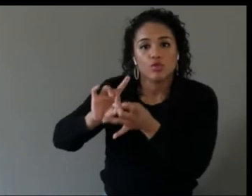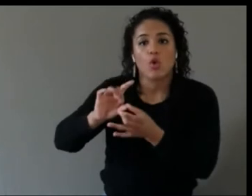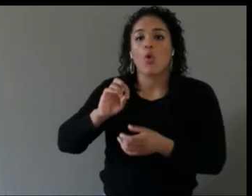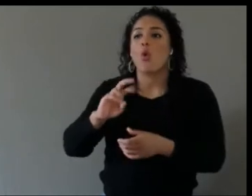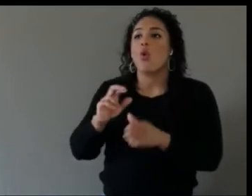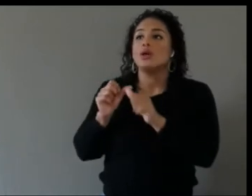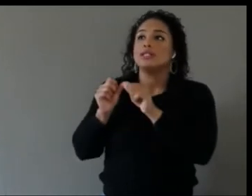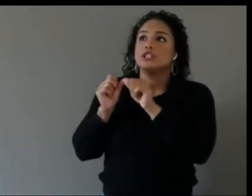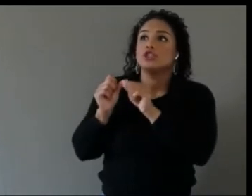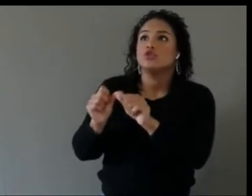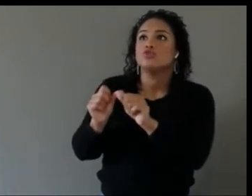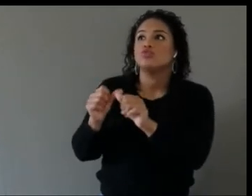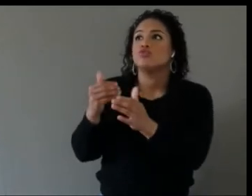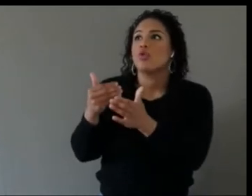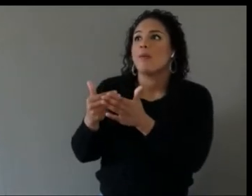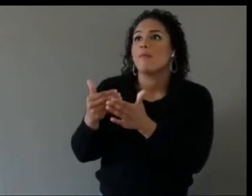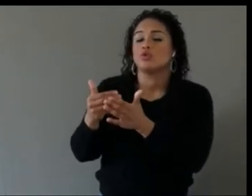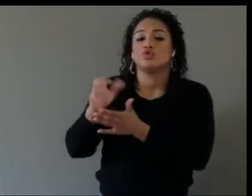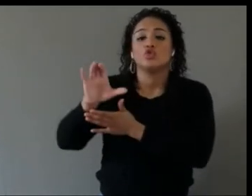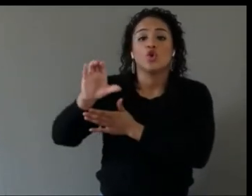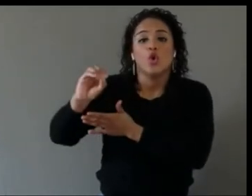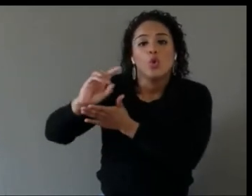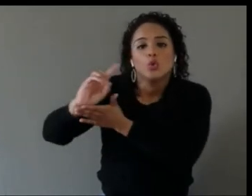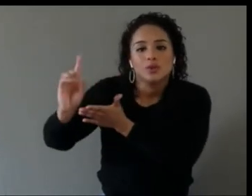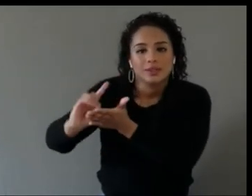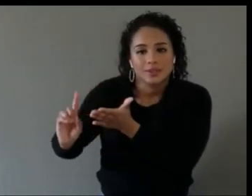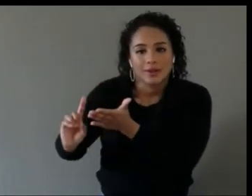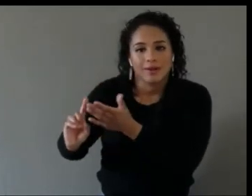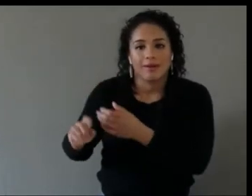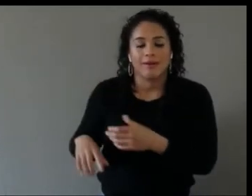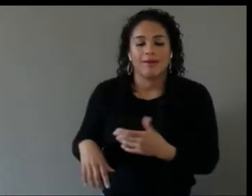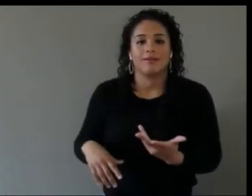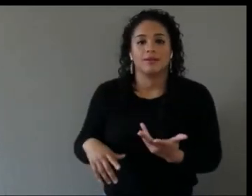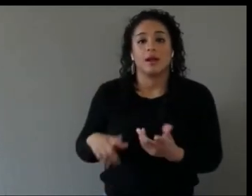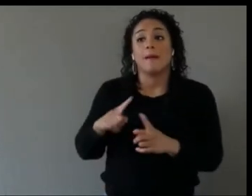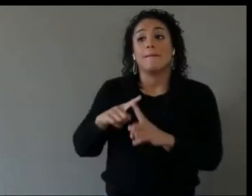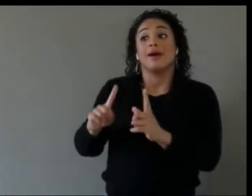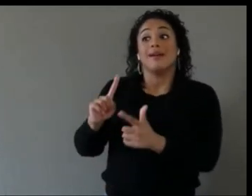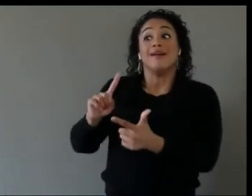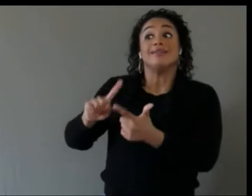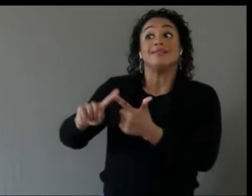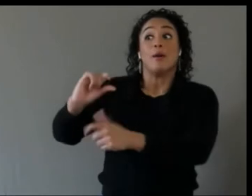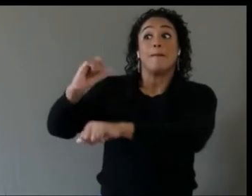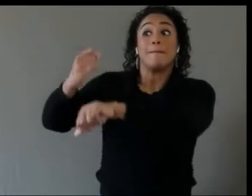But until that structure is there, you can communicate about things on platforms like